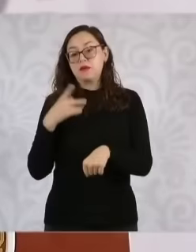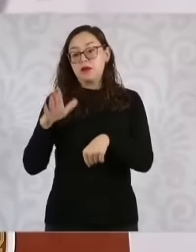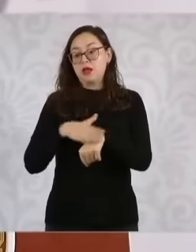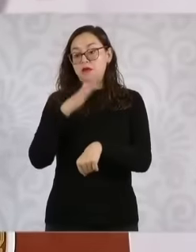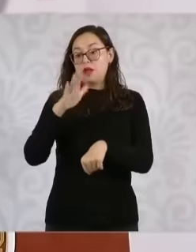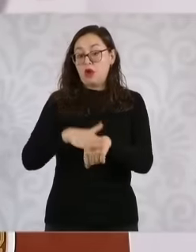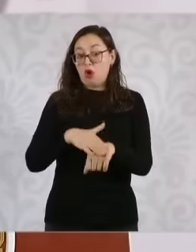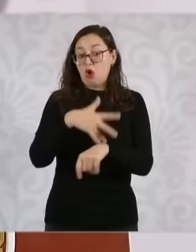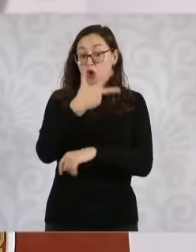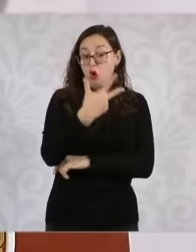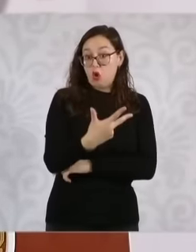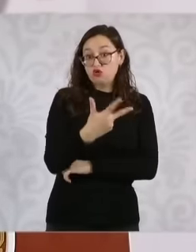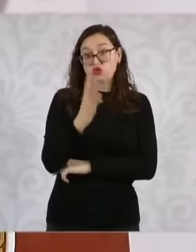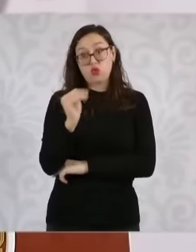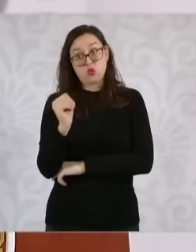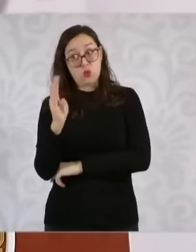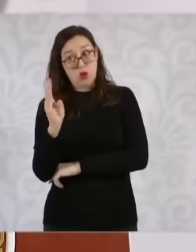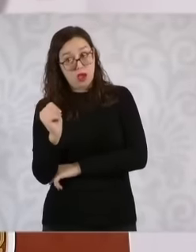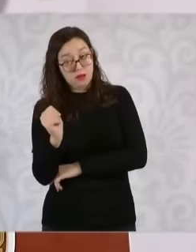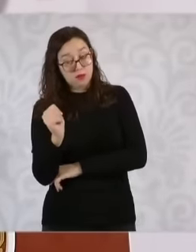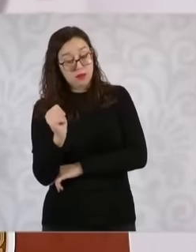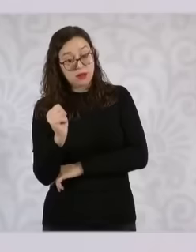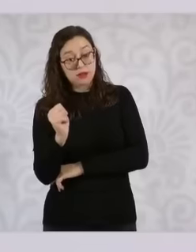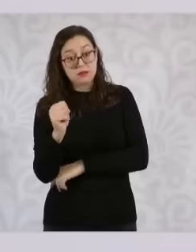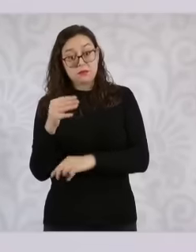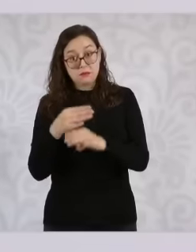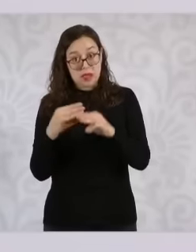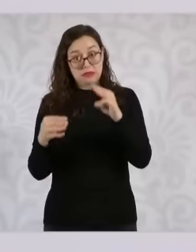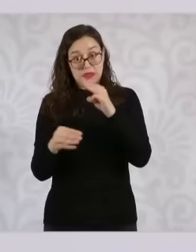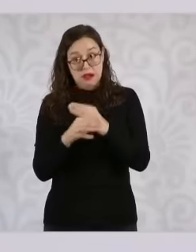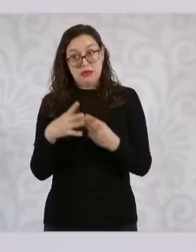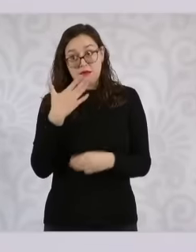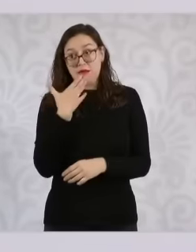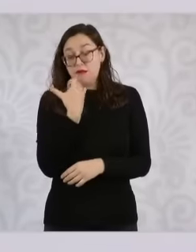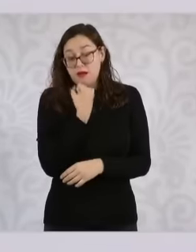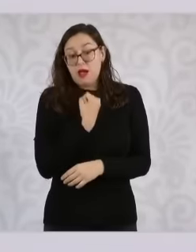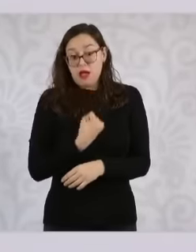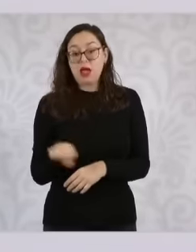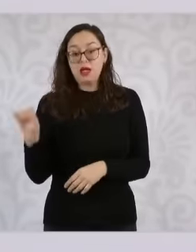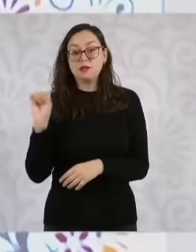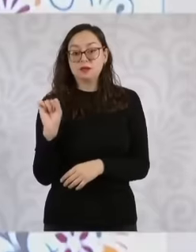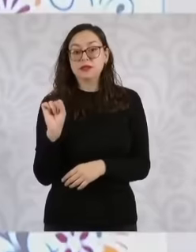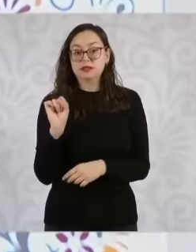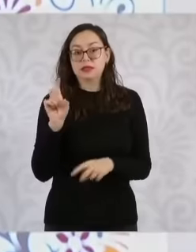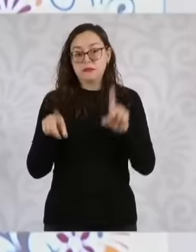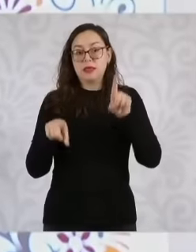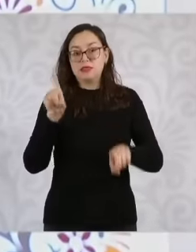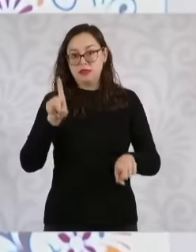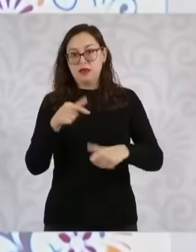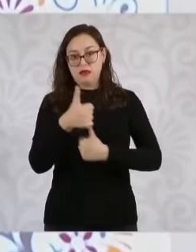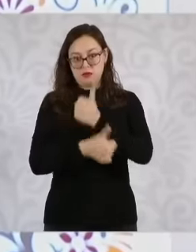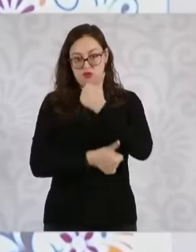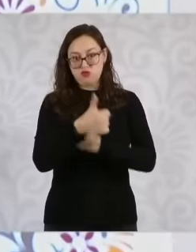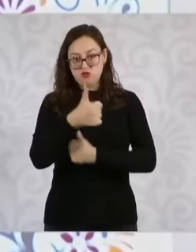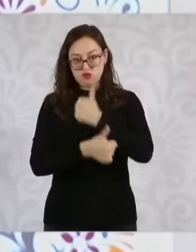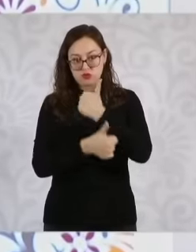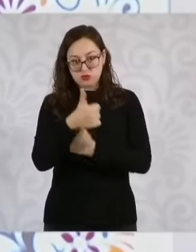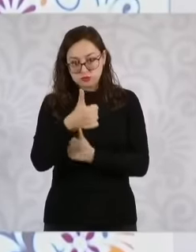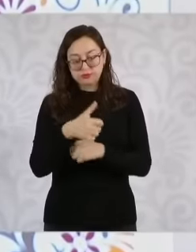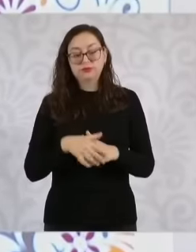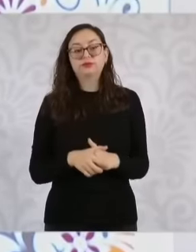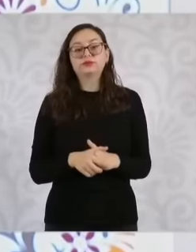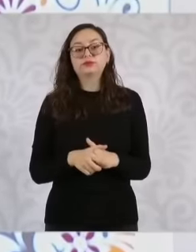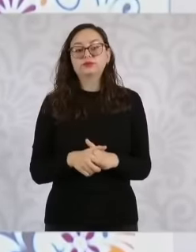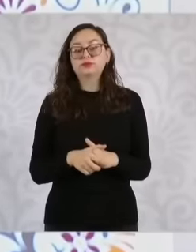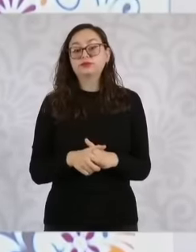in some subjects of which you have to be eh Where are you going to compete and you have to present